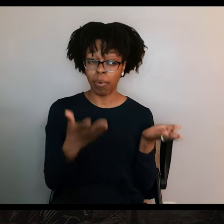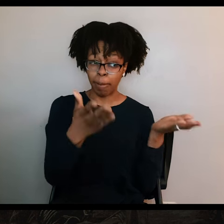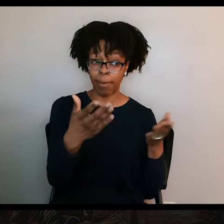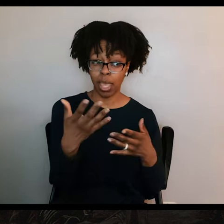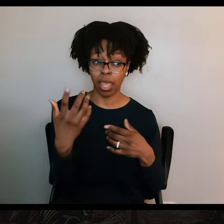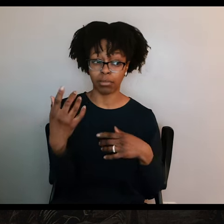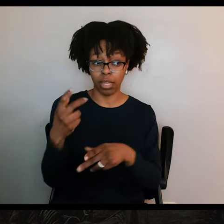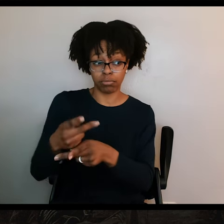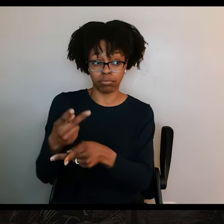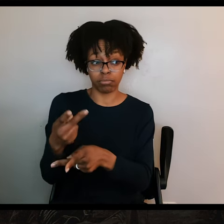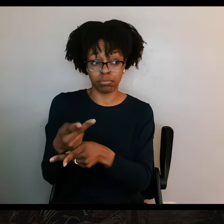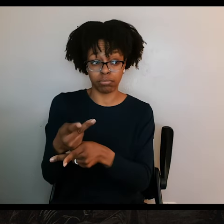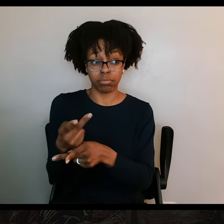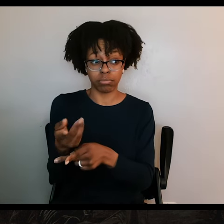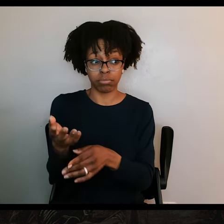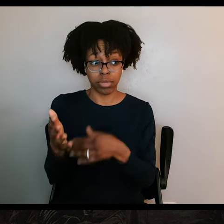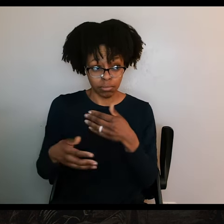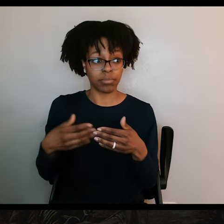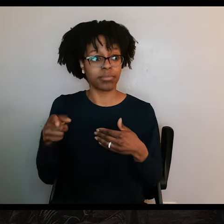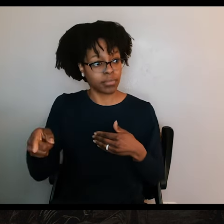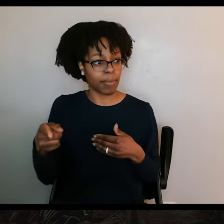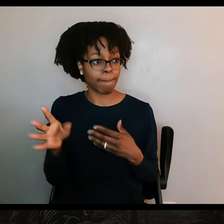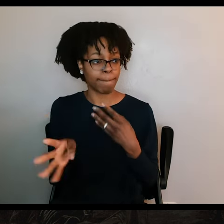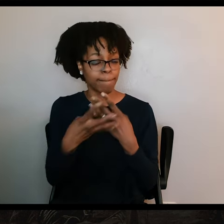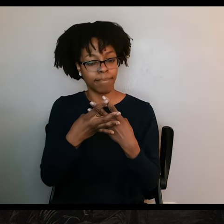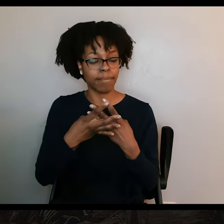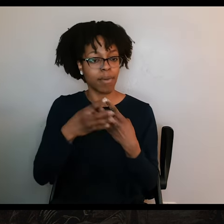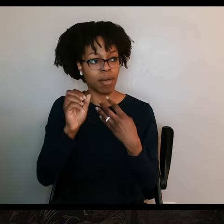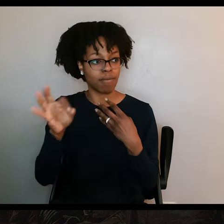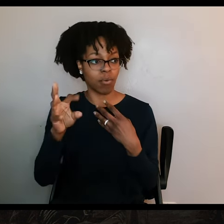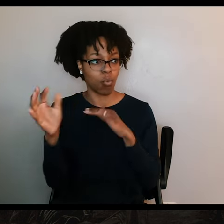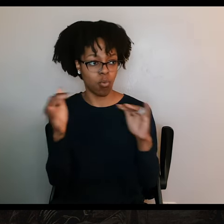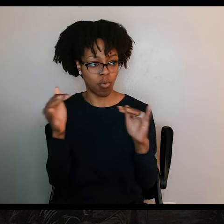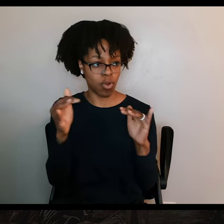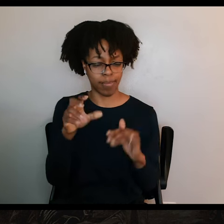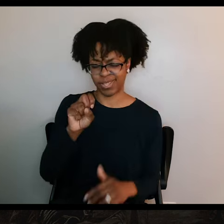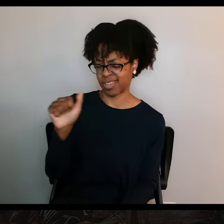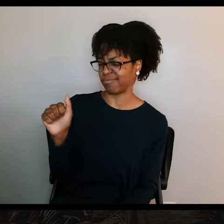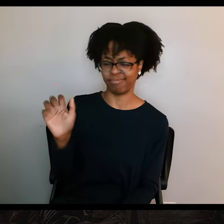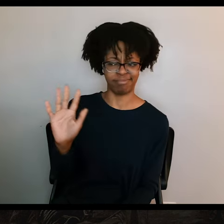humanely as prisoners of war. But Santa Anna was having none of that. He called the Texans, pirates.